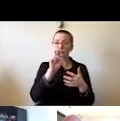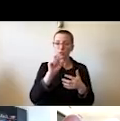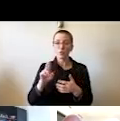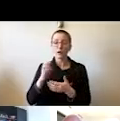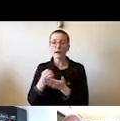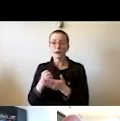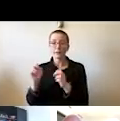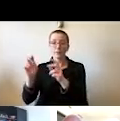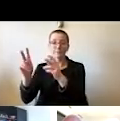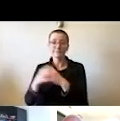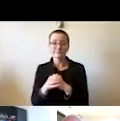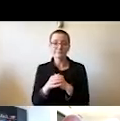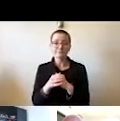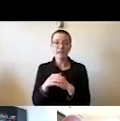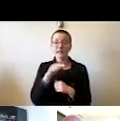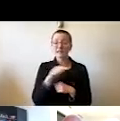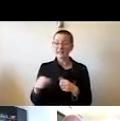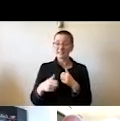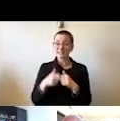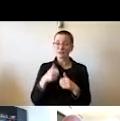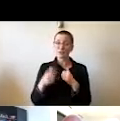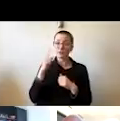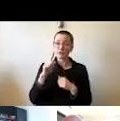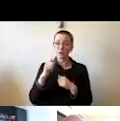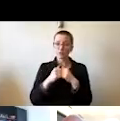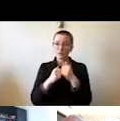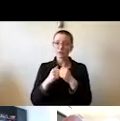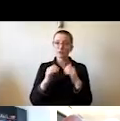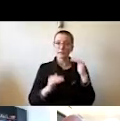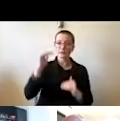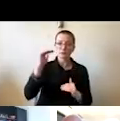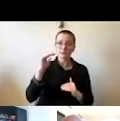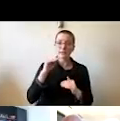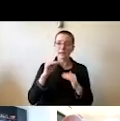and inequality have been intensified and actually accelerated by the pandemic.